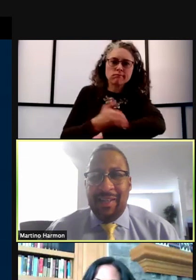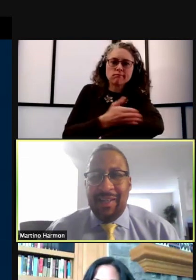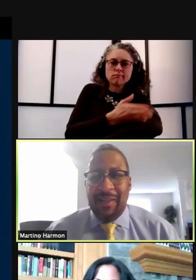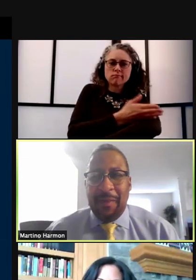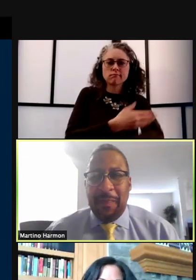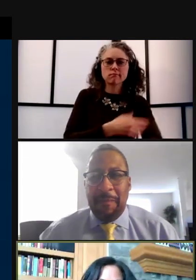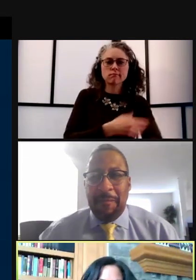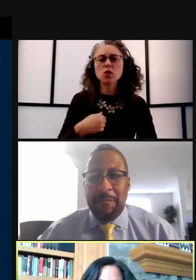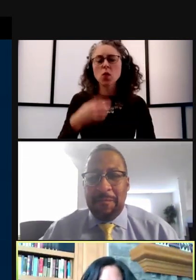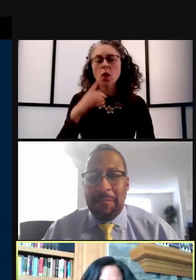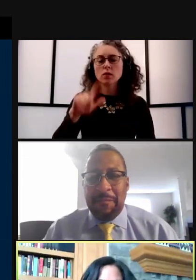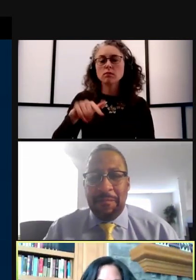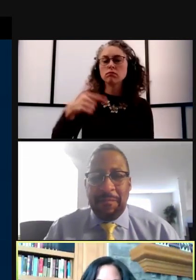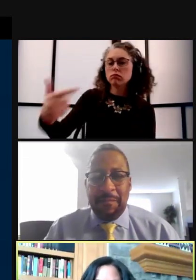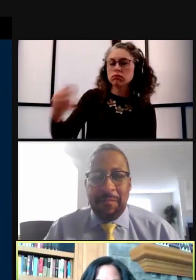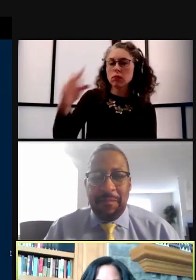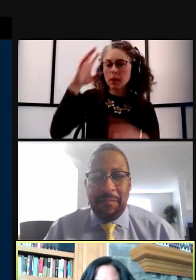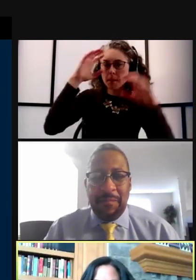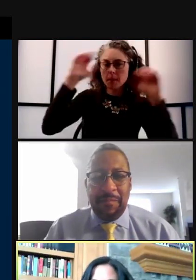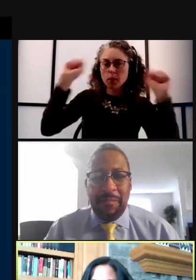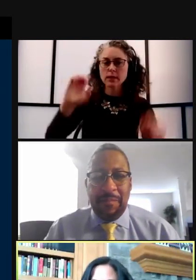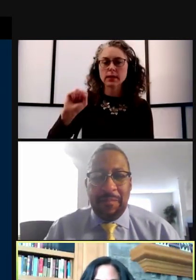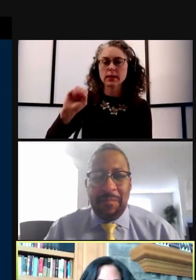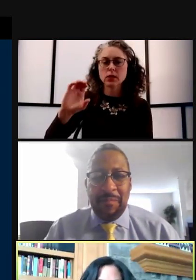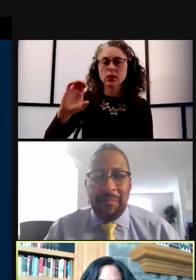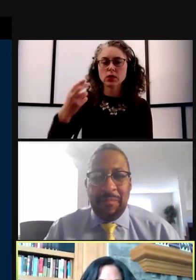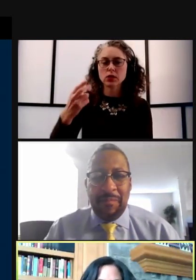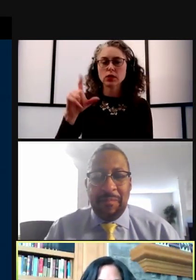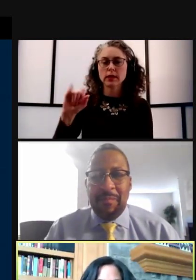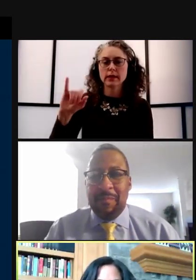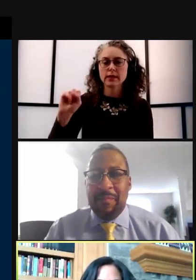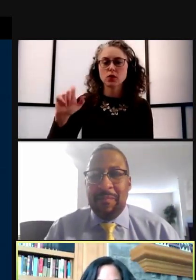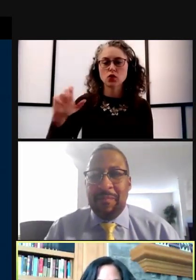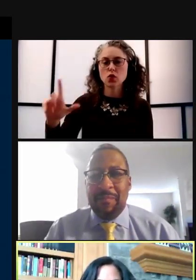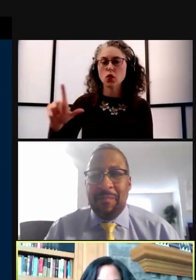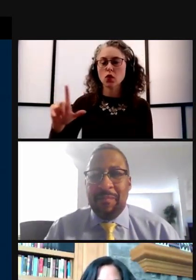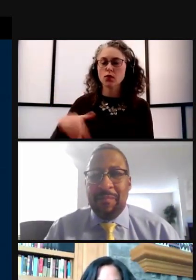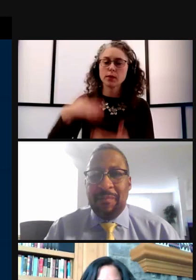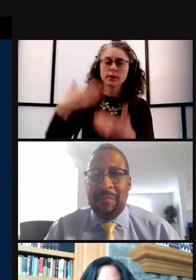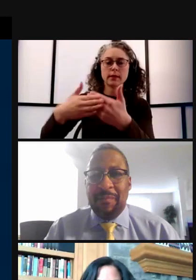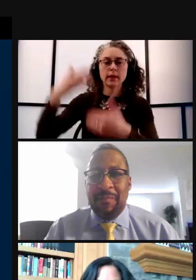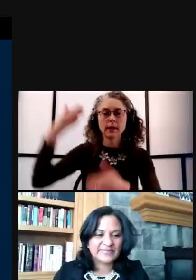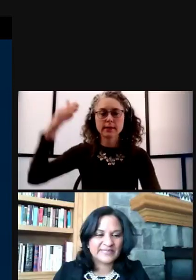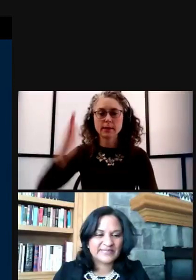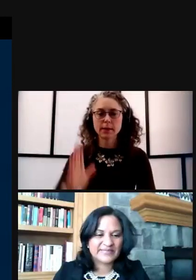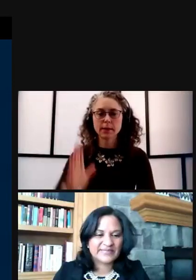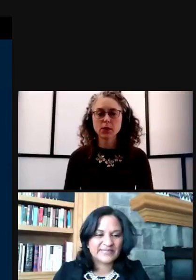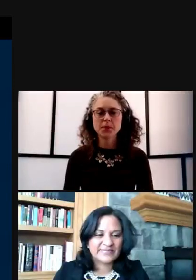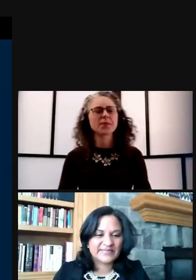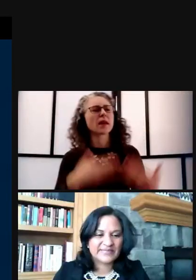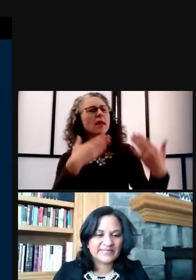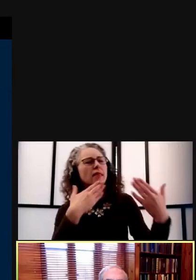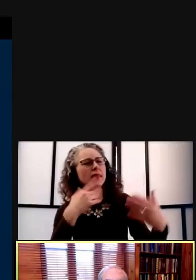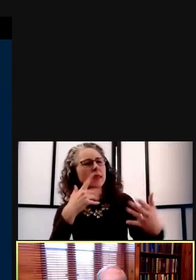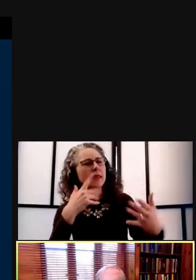and I'll turn it back over to President Schlissel to move on to our next speaker. Sure, thank you both very much.